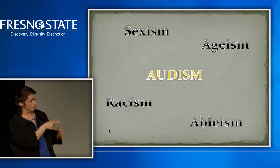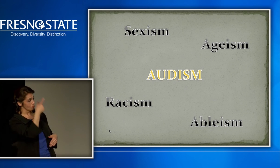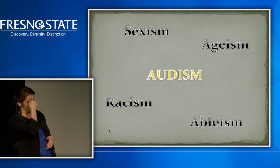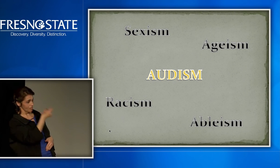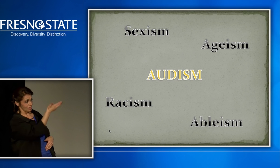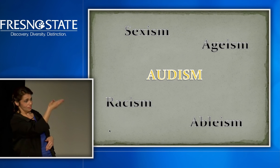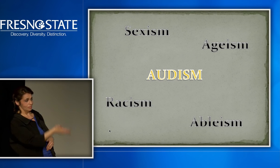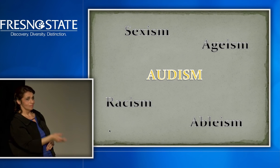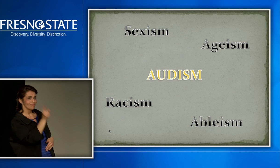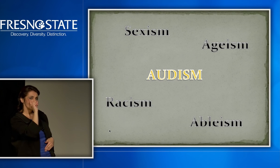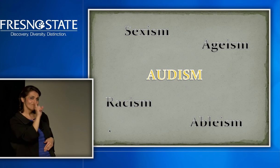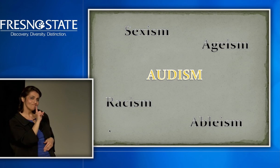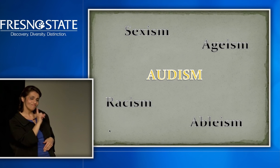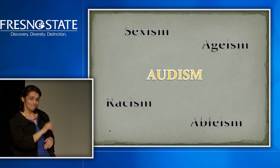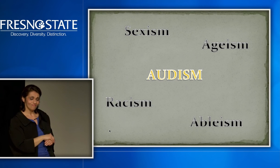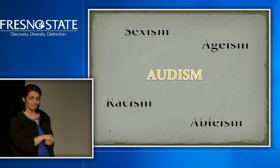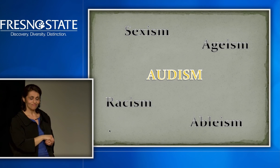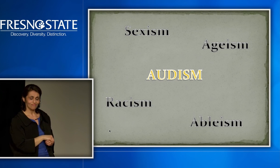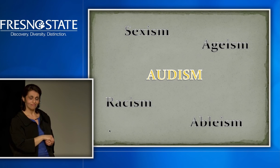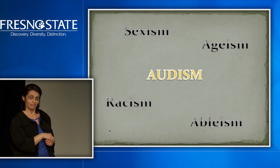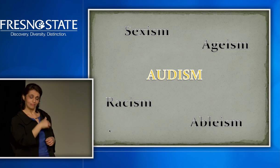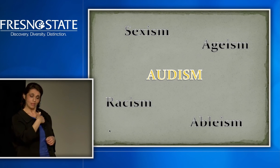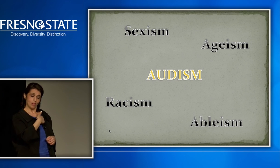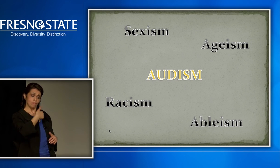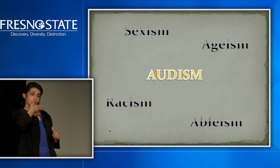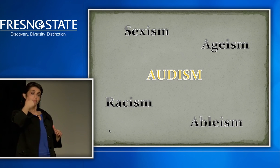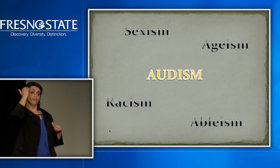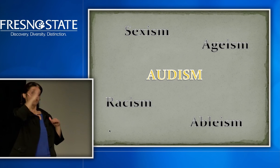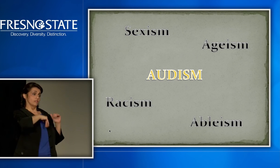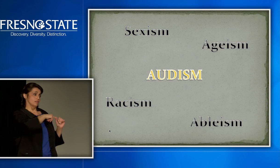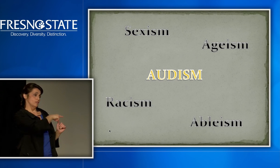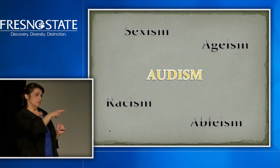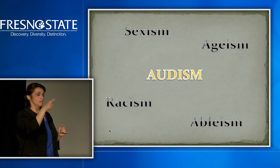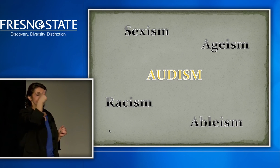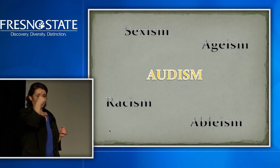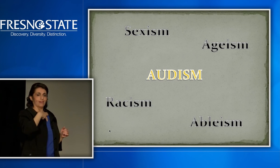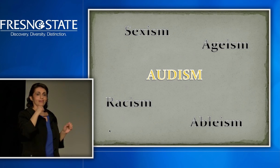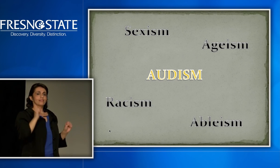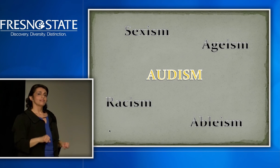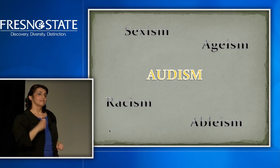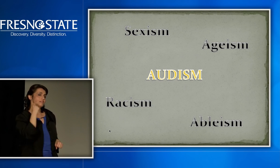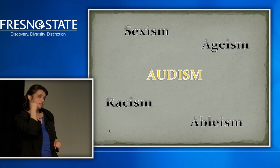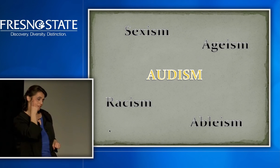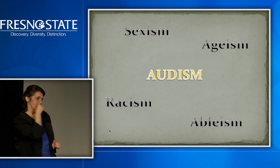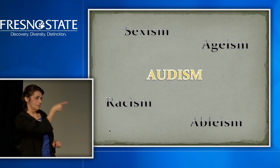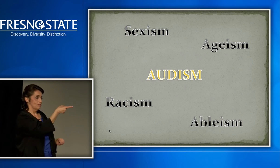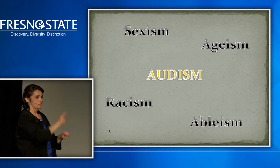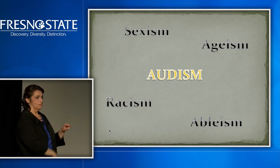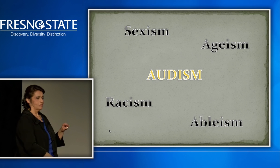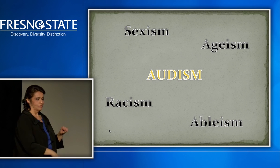Audism is discrimination against someone because they are deaf; thinking I'm better than that